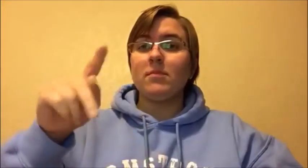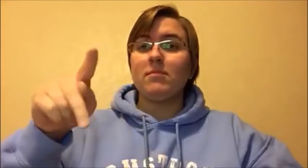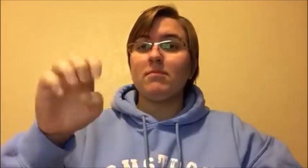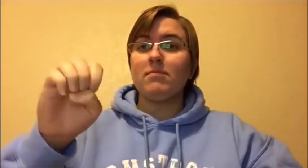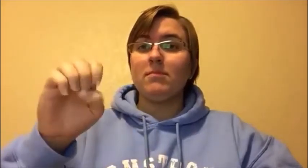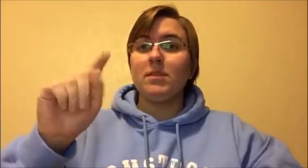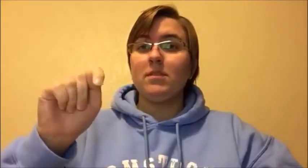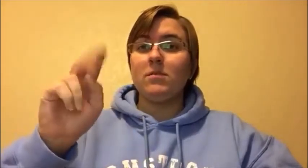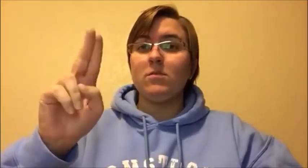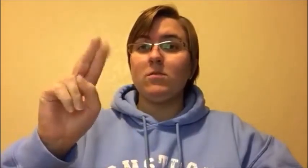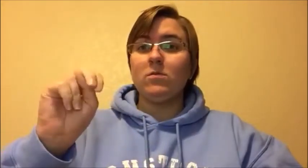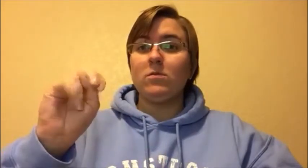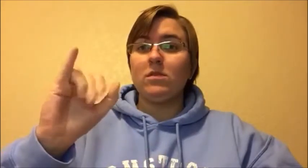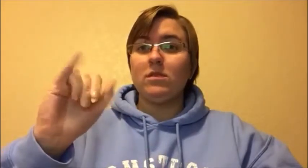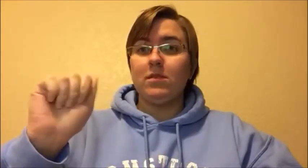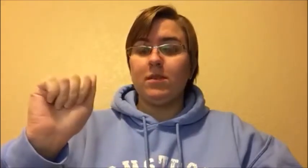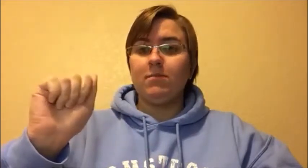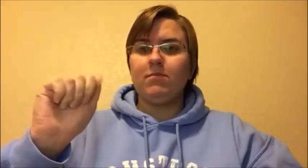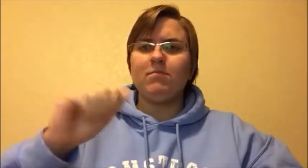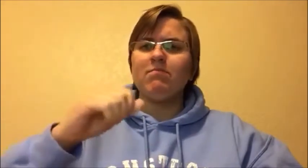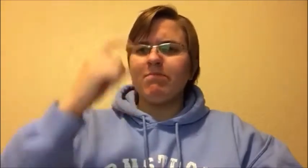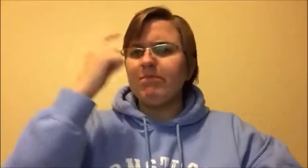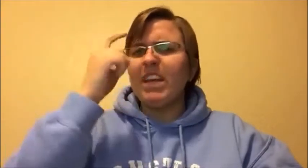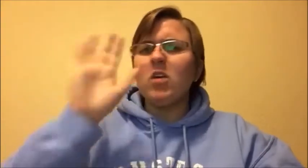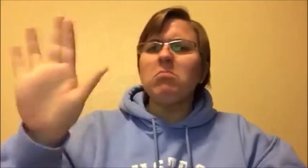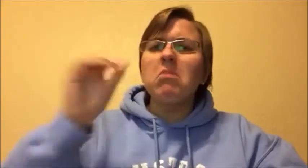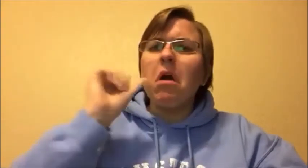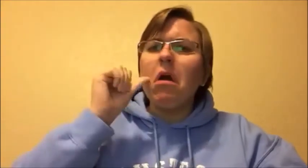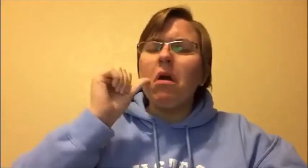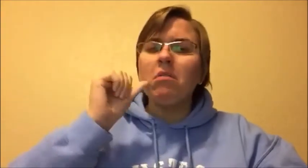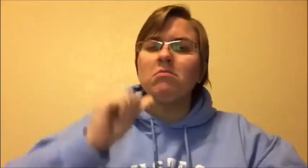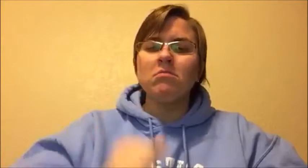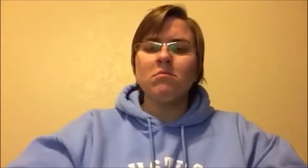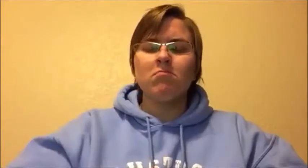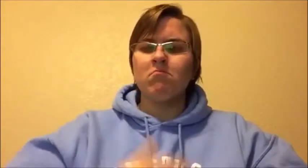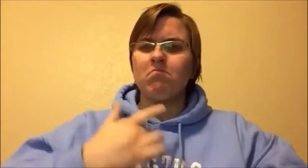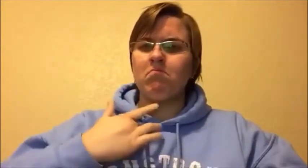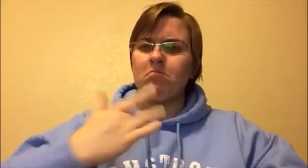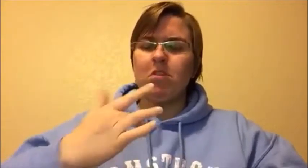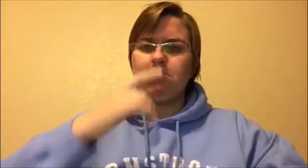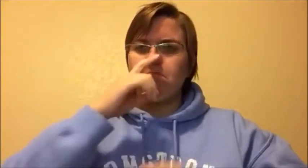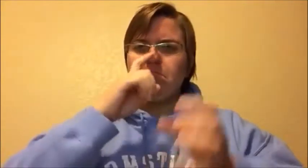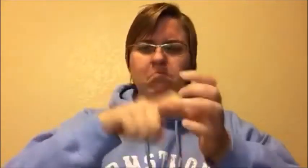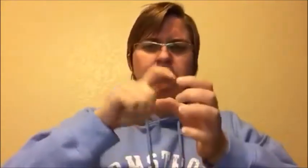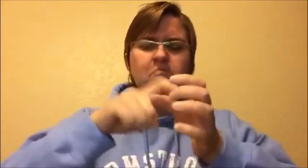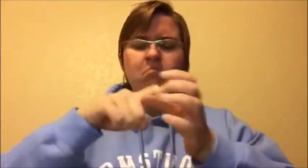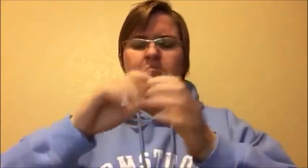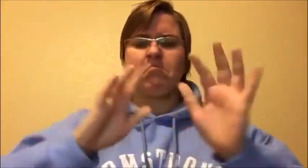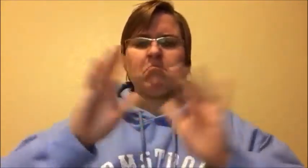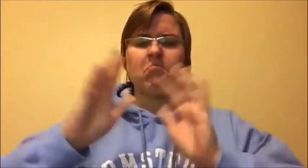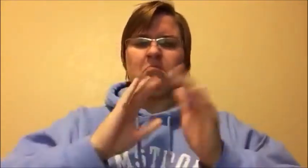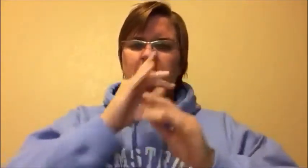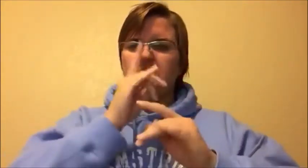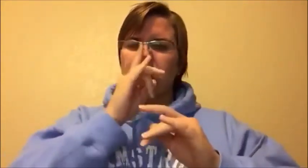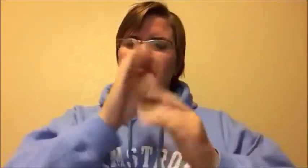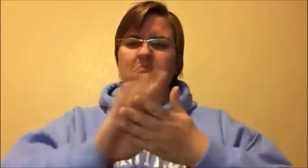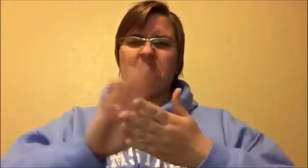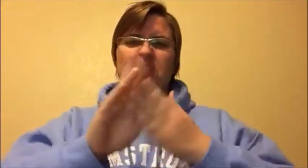Petunia Harry's aunt. She tends to nose into other people's businesses. Snobbish too.